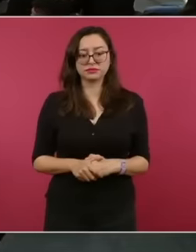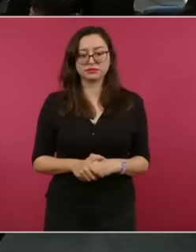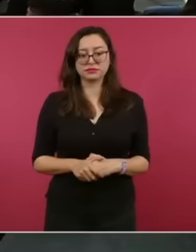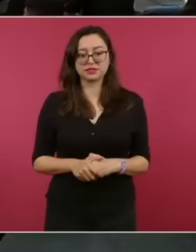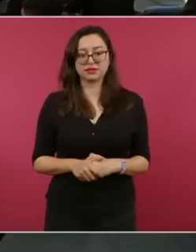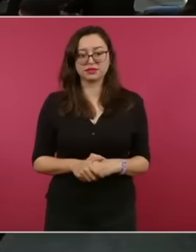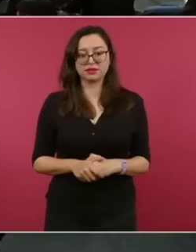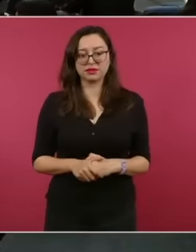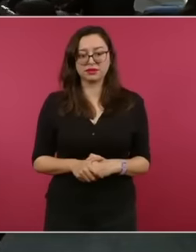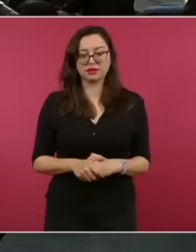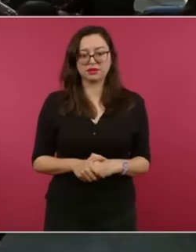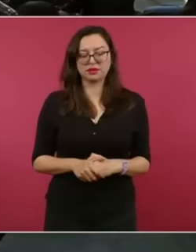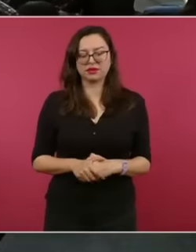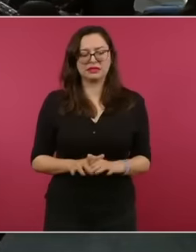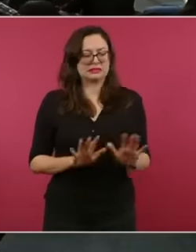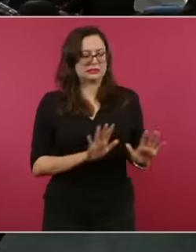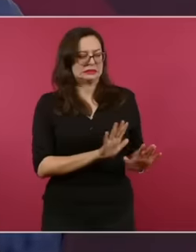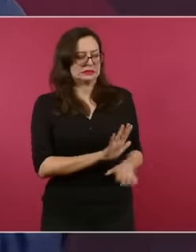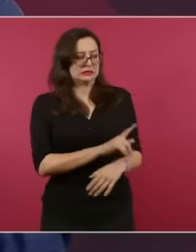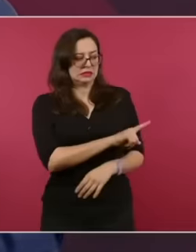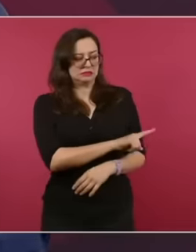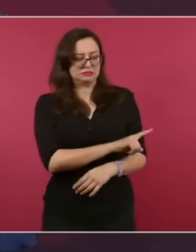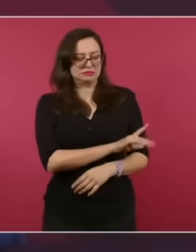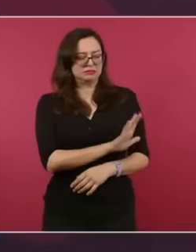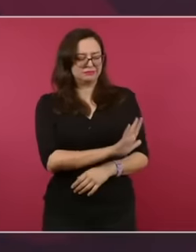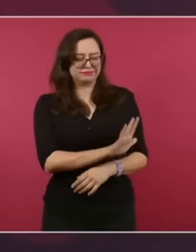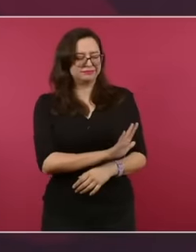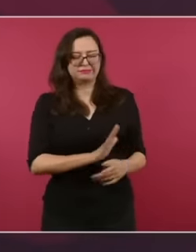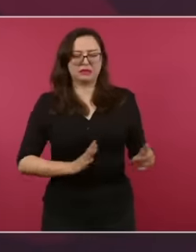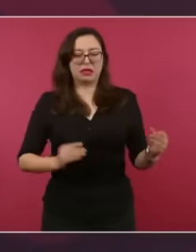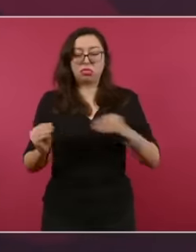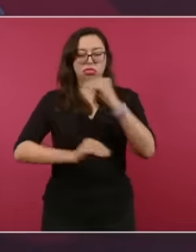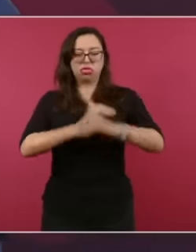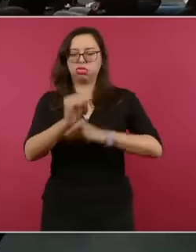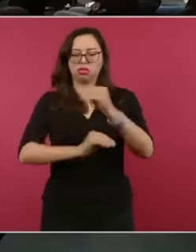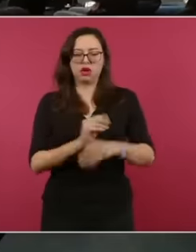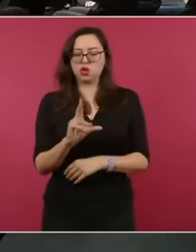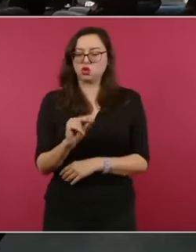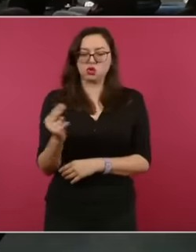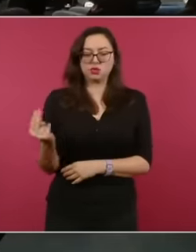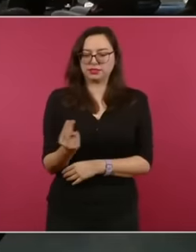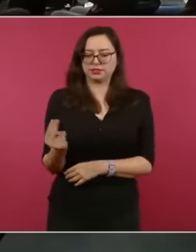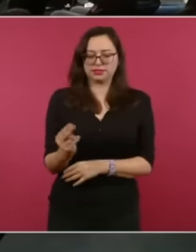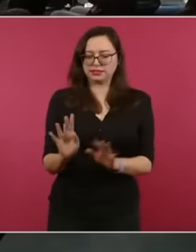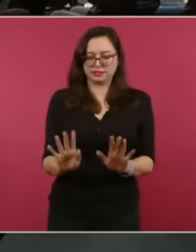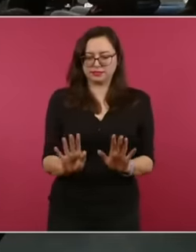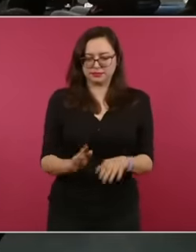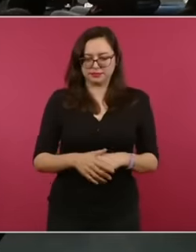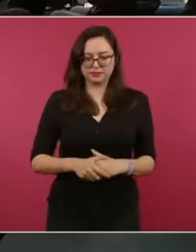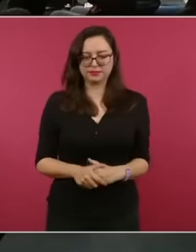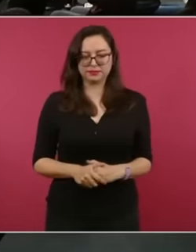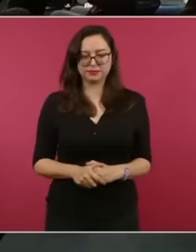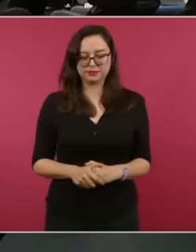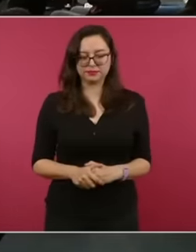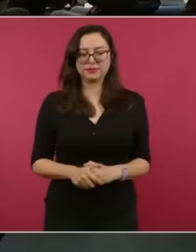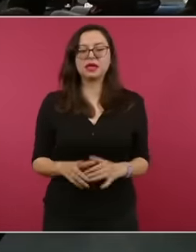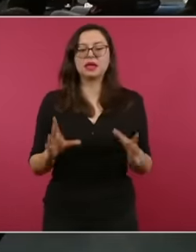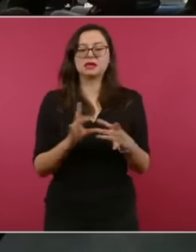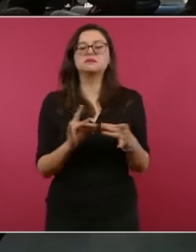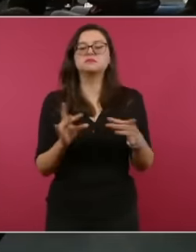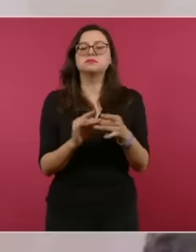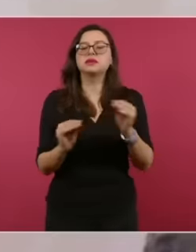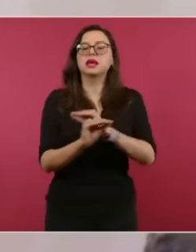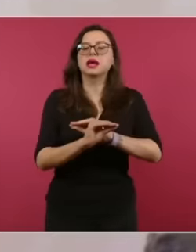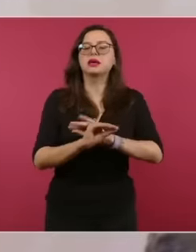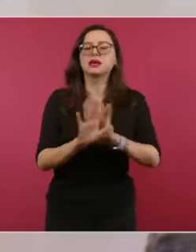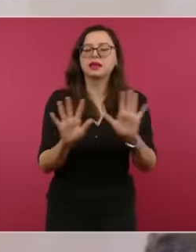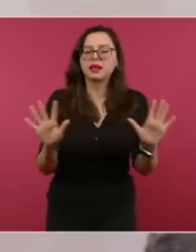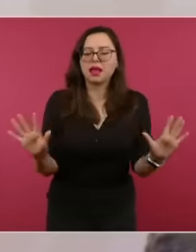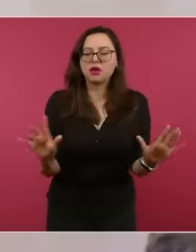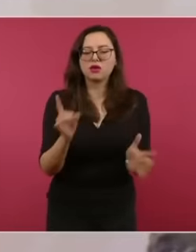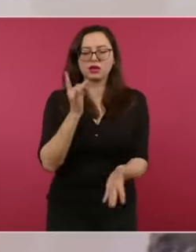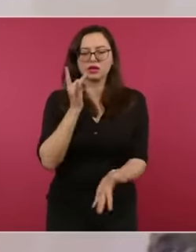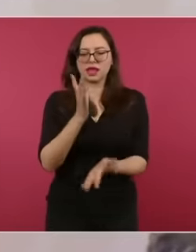no but it's not about that this is about clarifying things So that's saying that we are